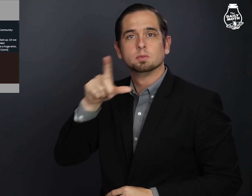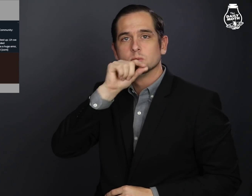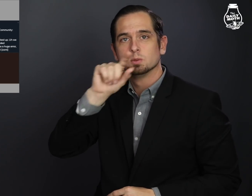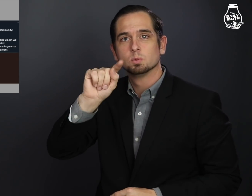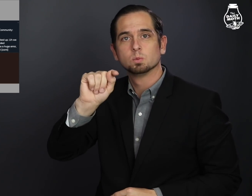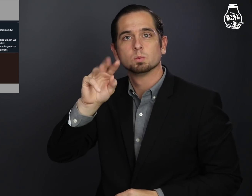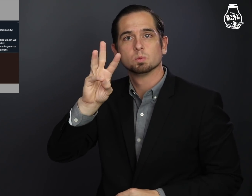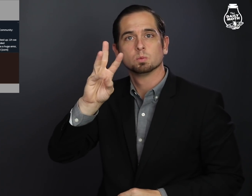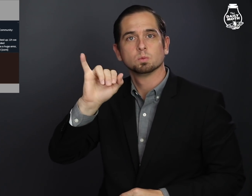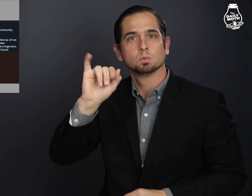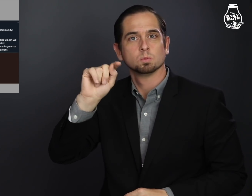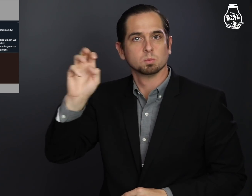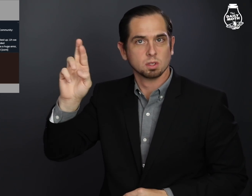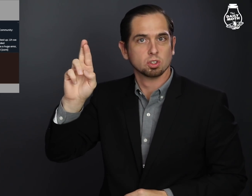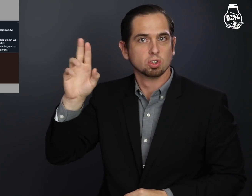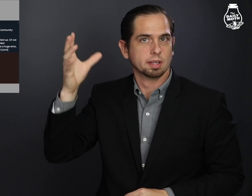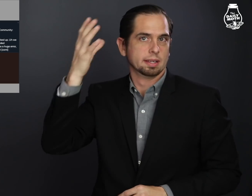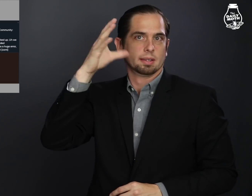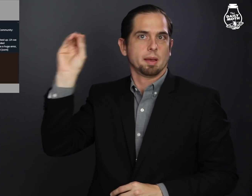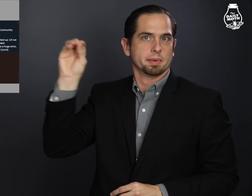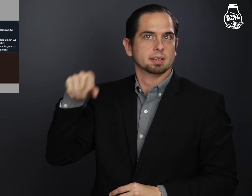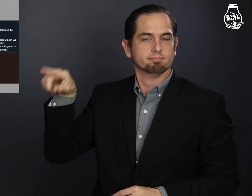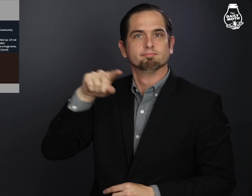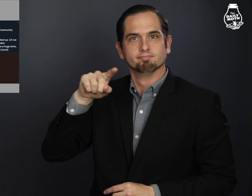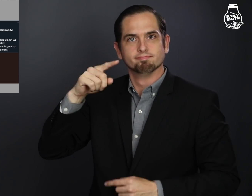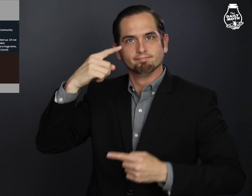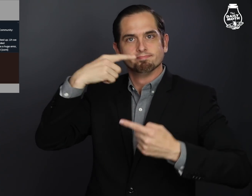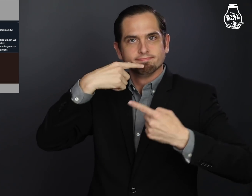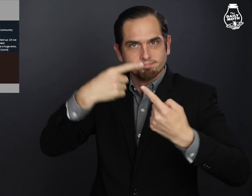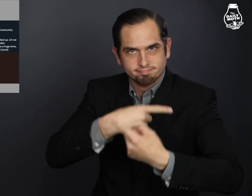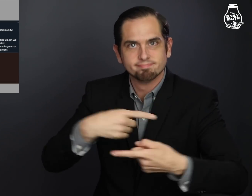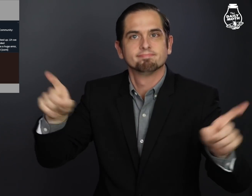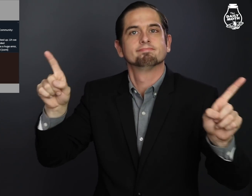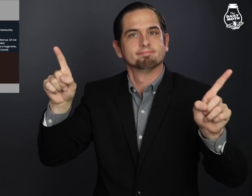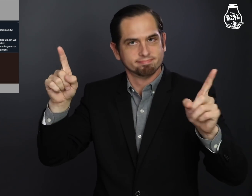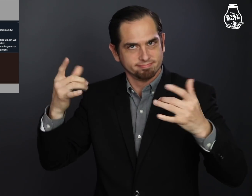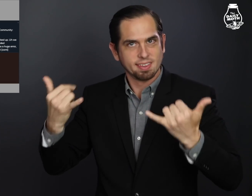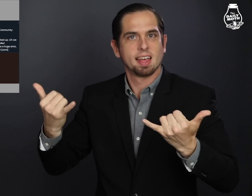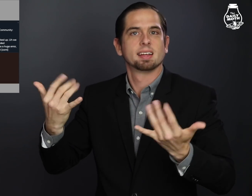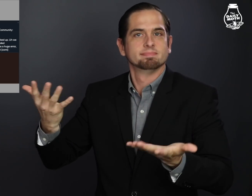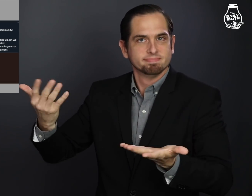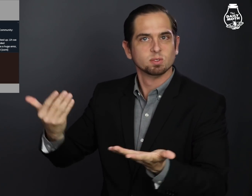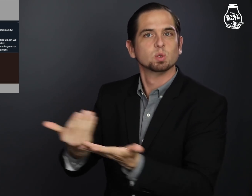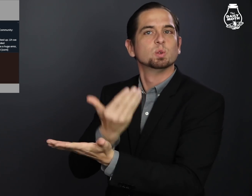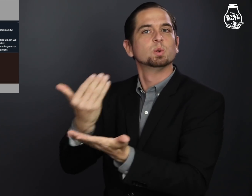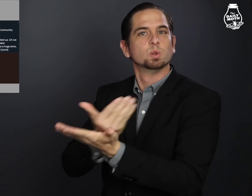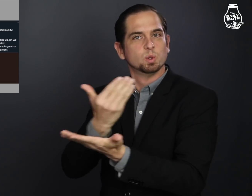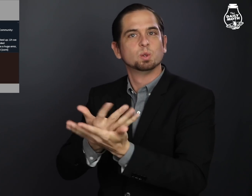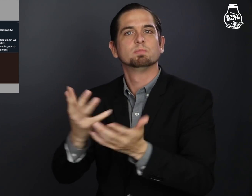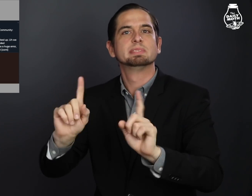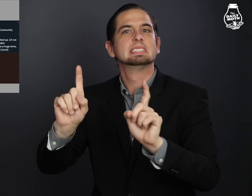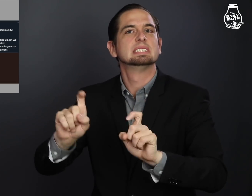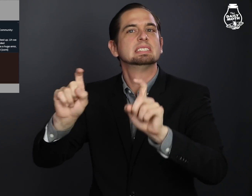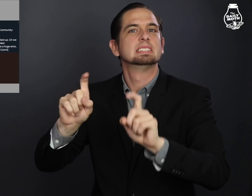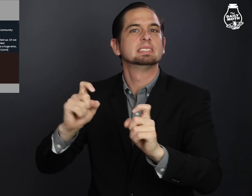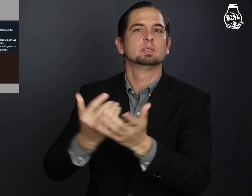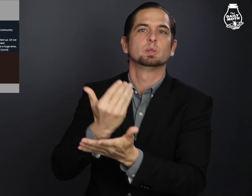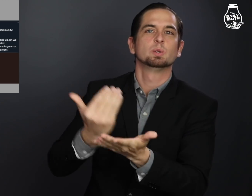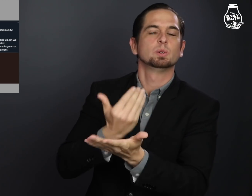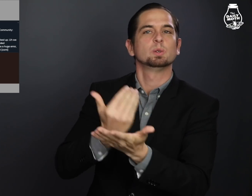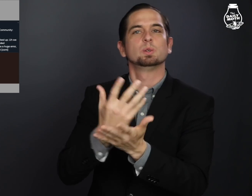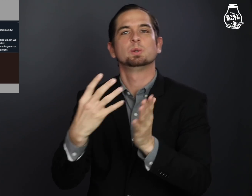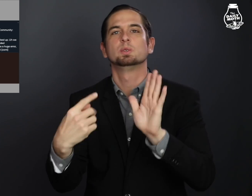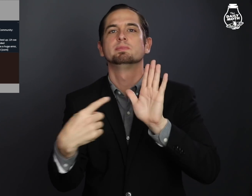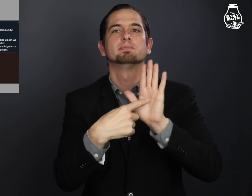Twitter announced they were introducing and testing